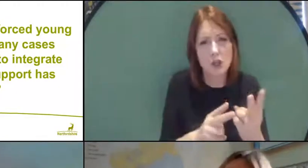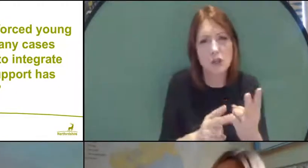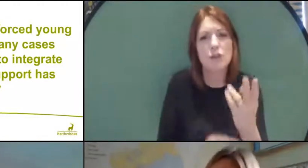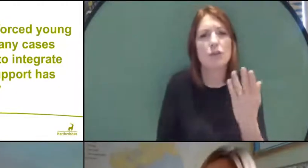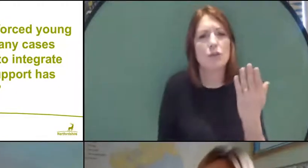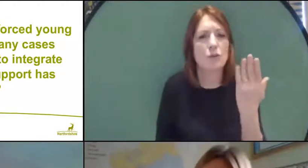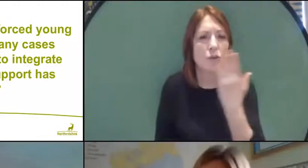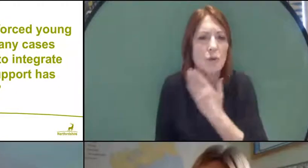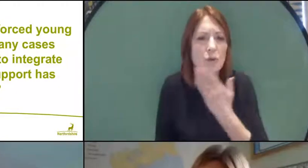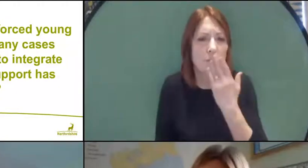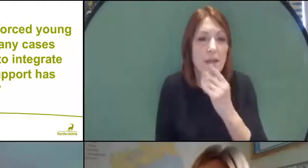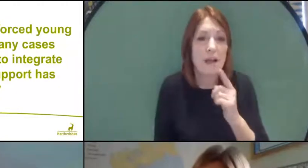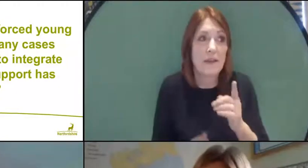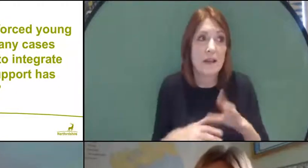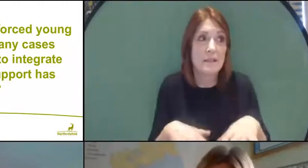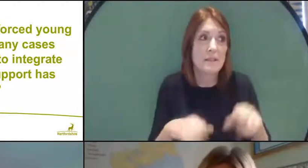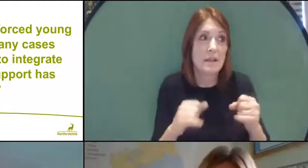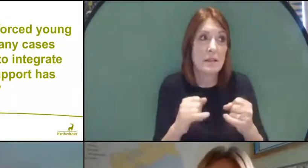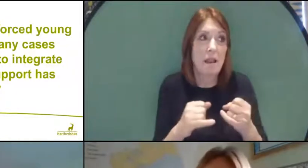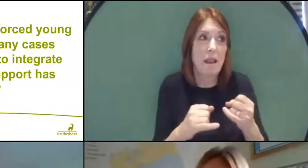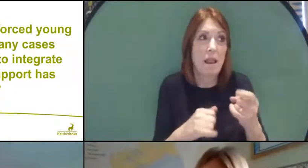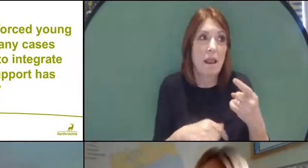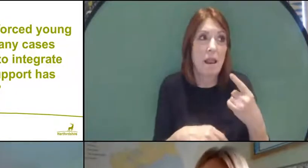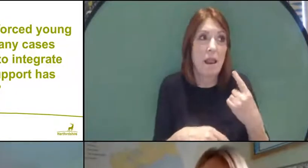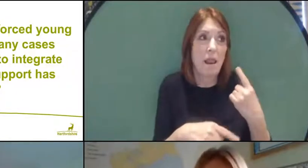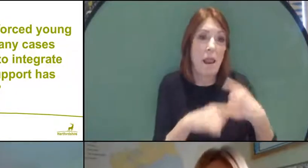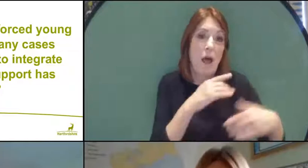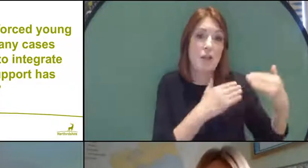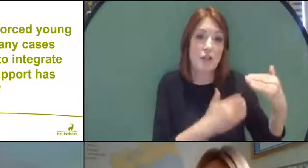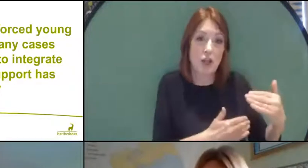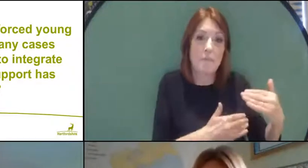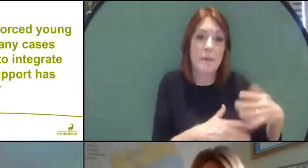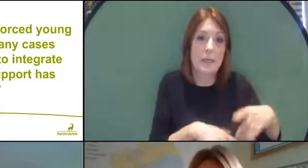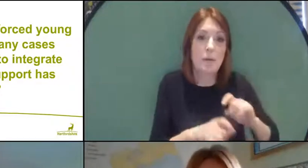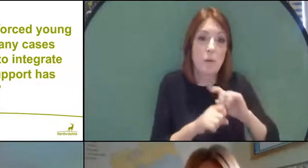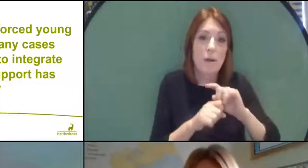and that has been extended and continued. So school and Just Talk Herts is probably